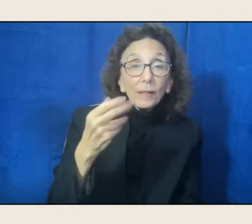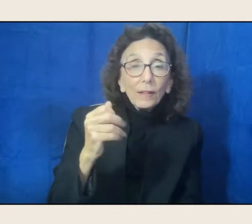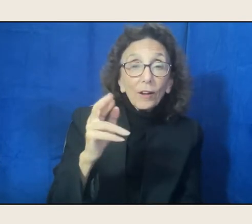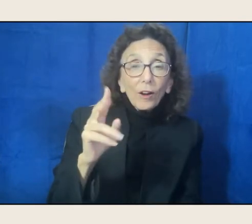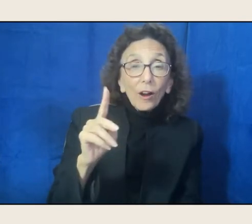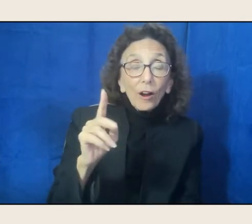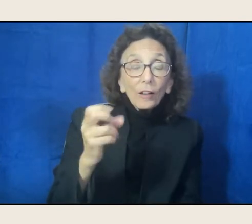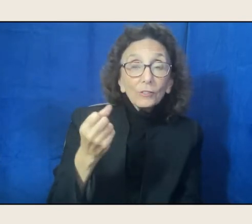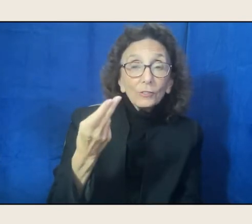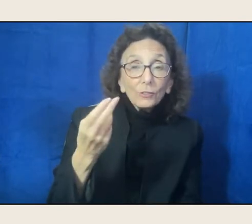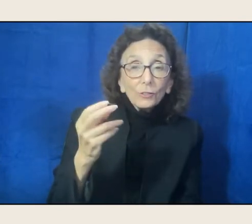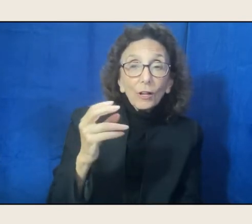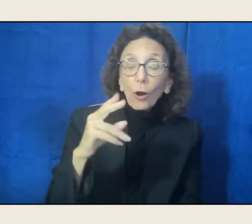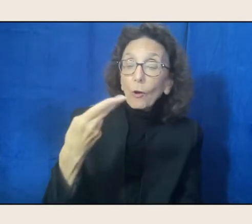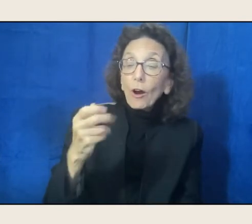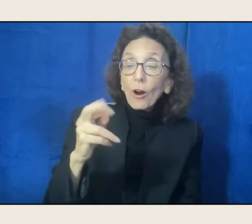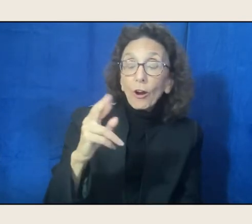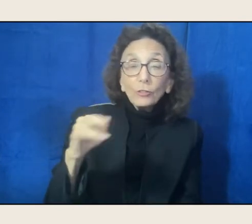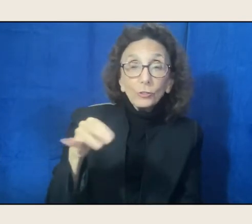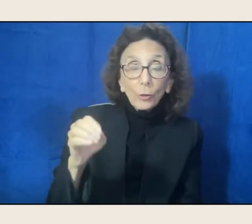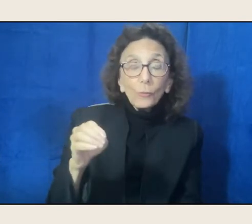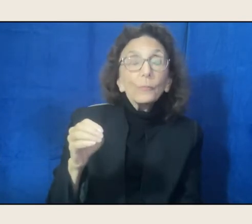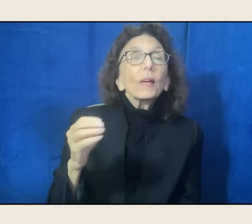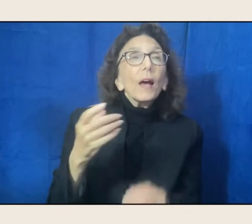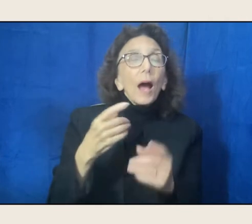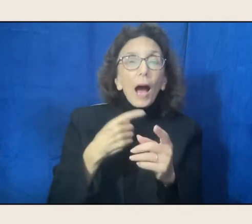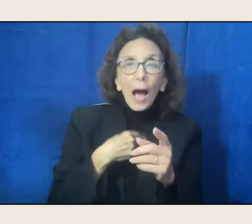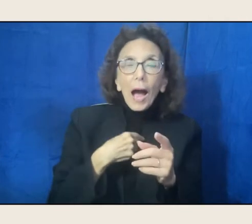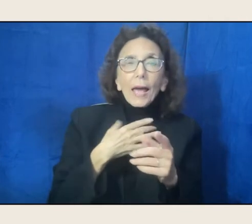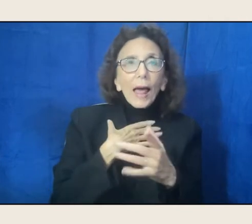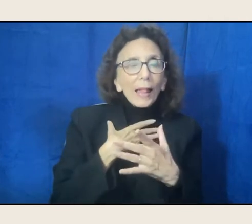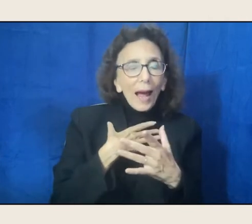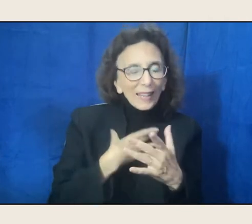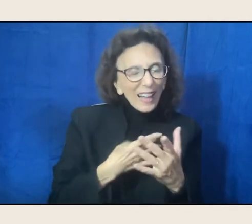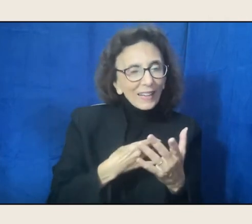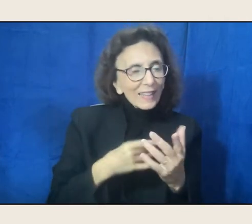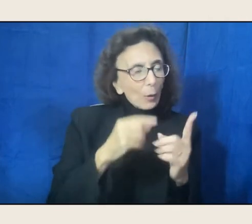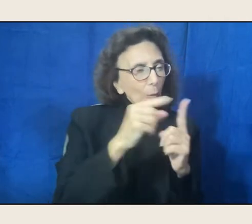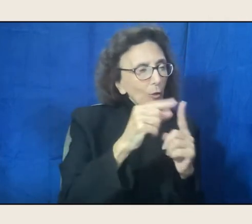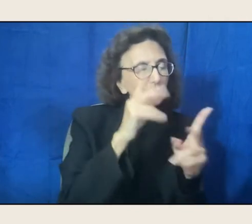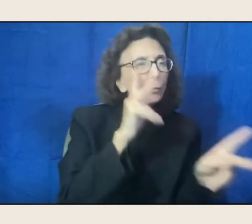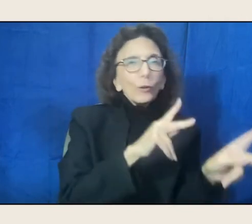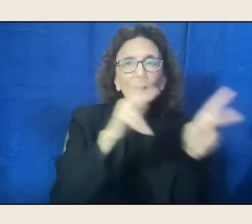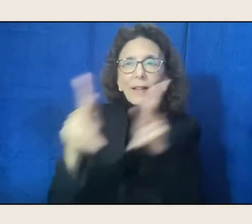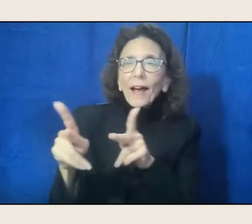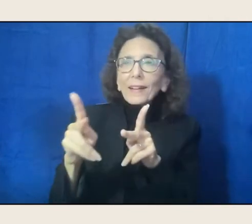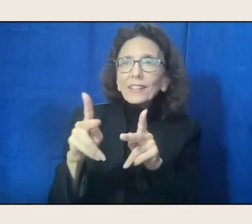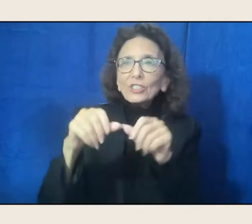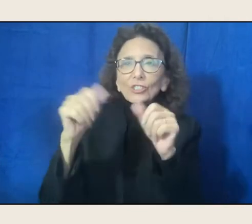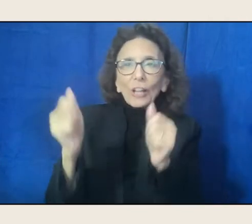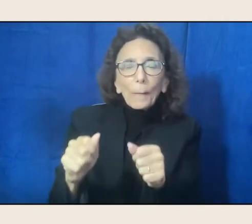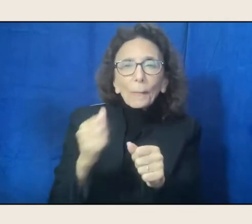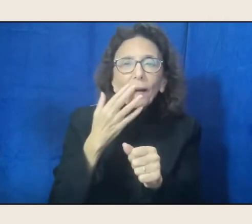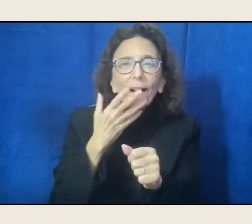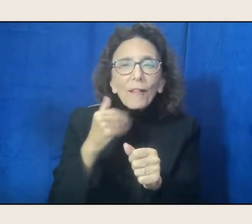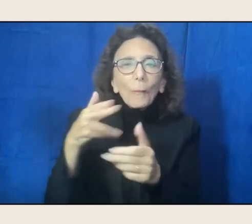it was like encountering words with shapes and color. I liked going into that kind of space that did not need words,